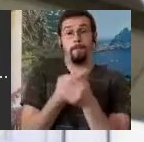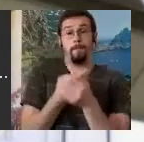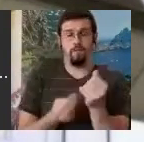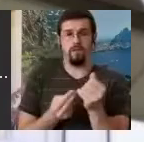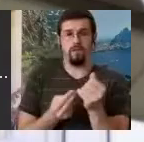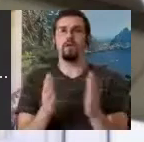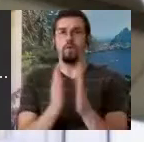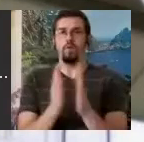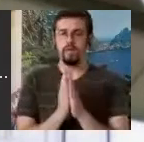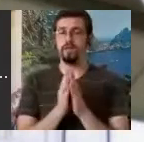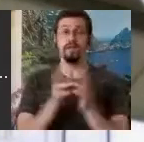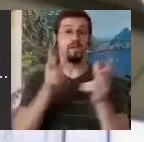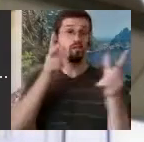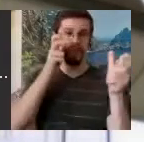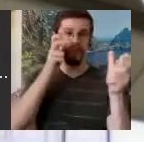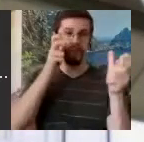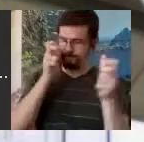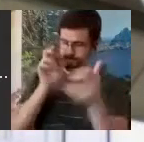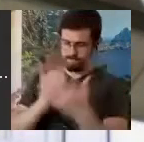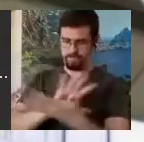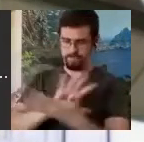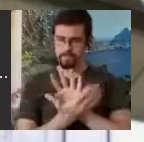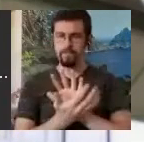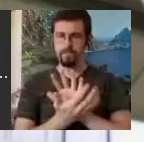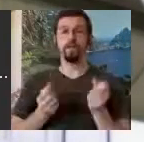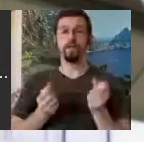Receptive to Expressive; that we change from writing